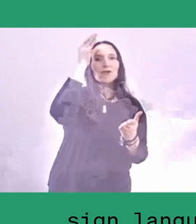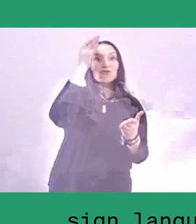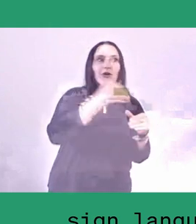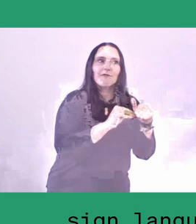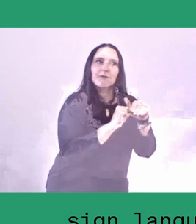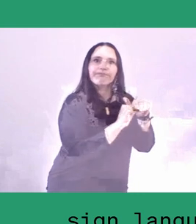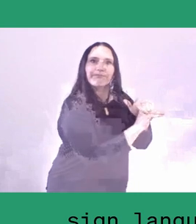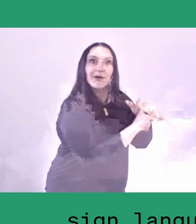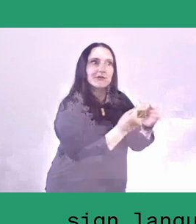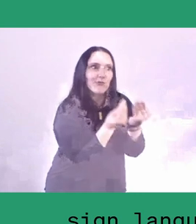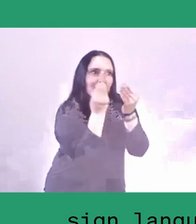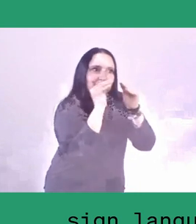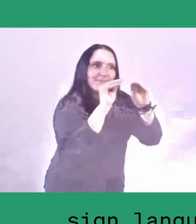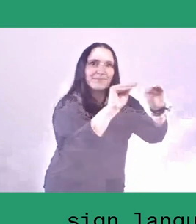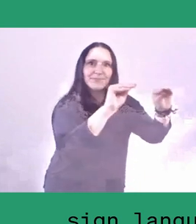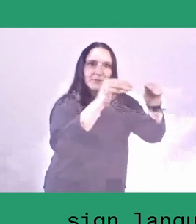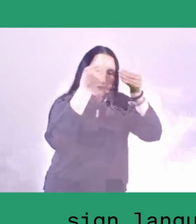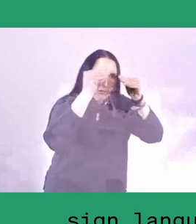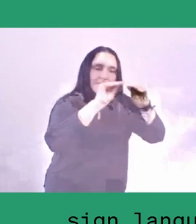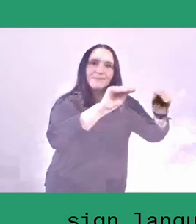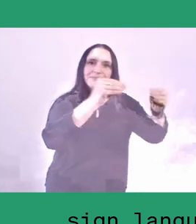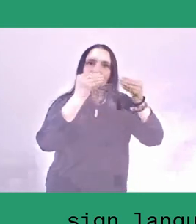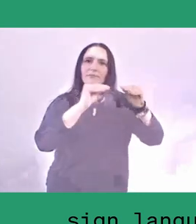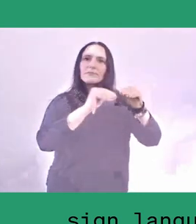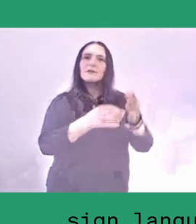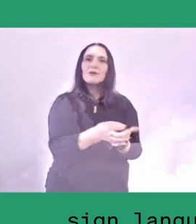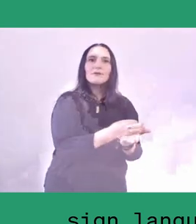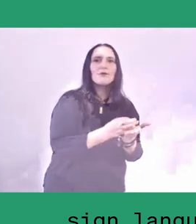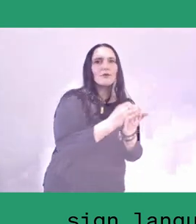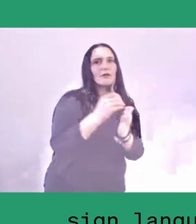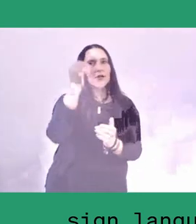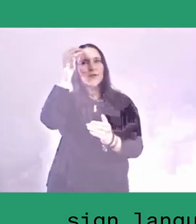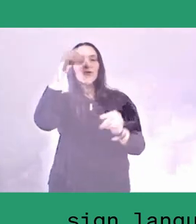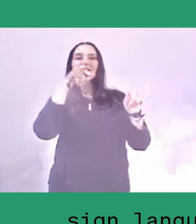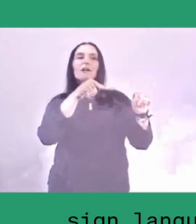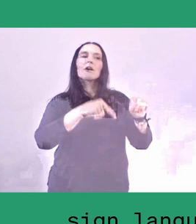in order for the local anchor, which is the primary value of the lumbung,